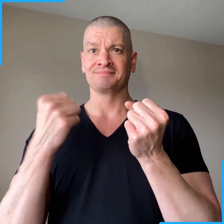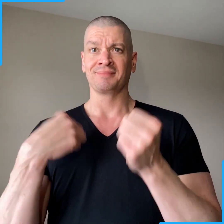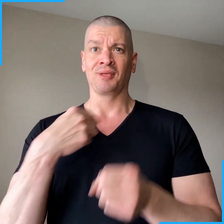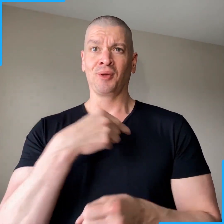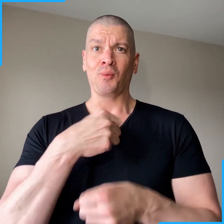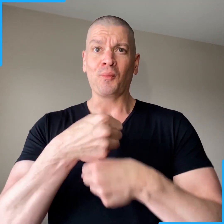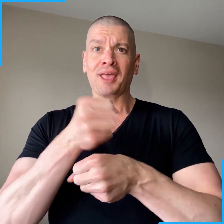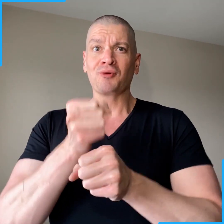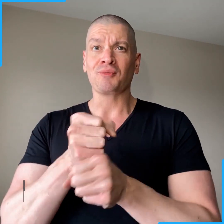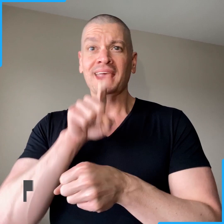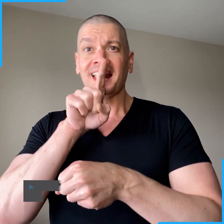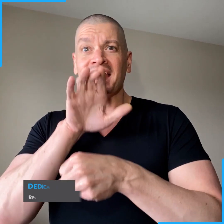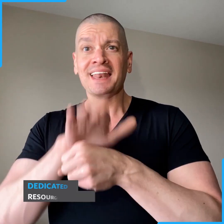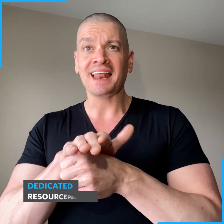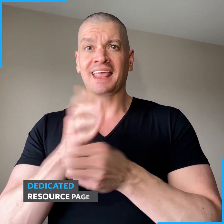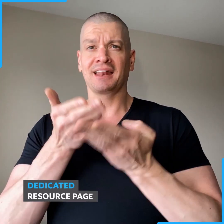We created a dedicated resource page: